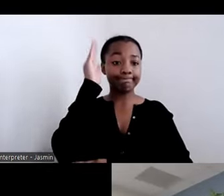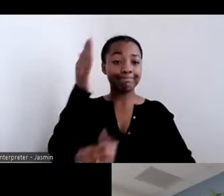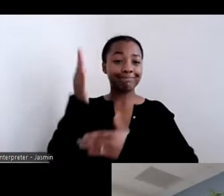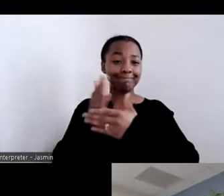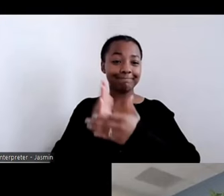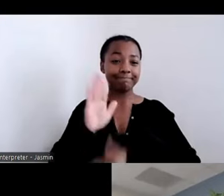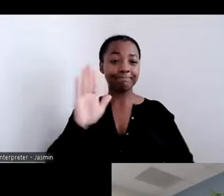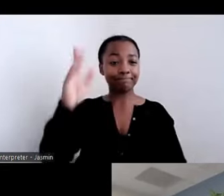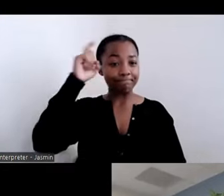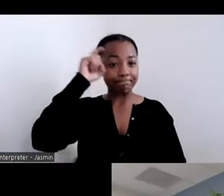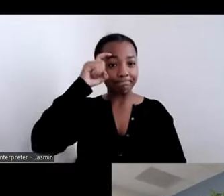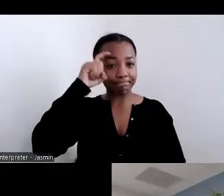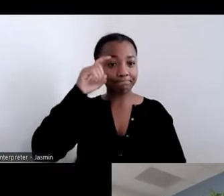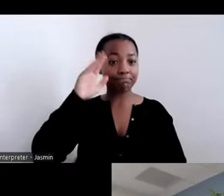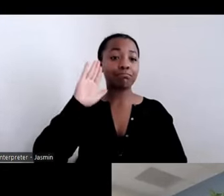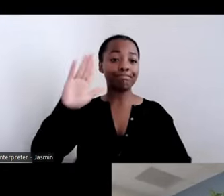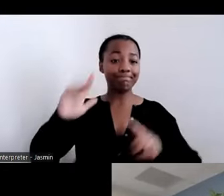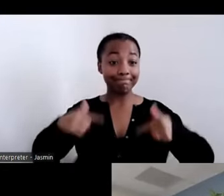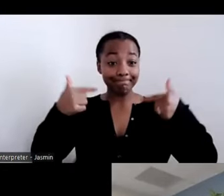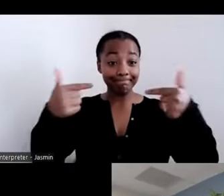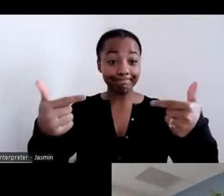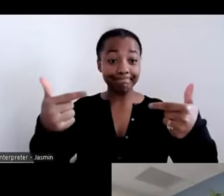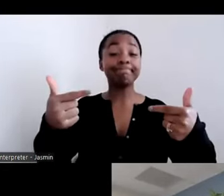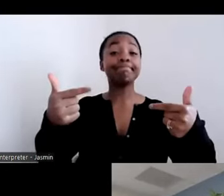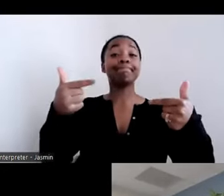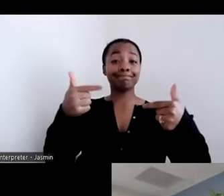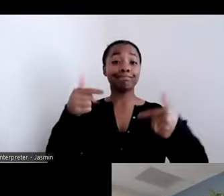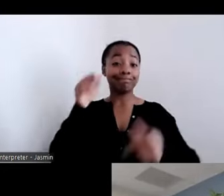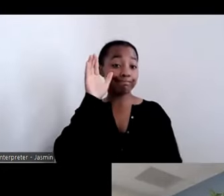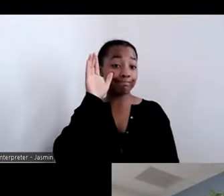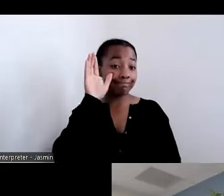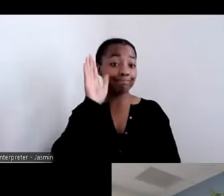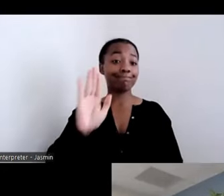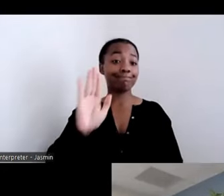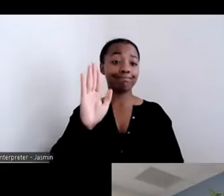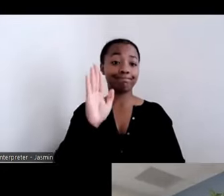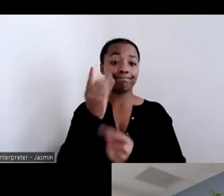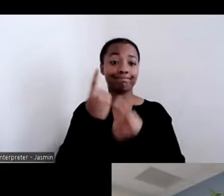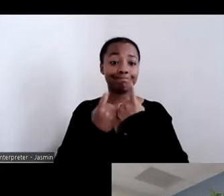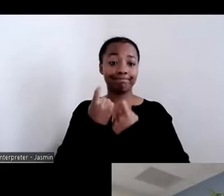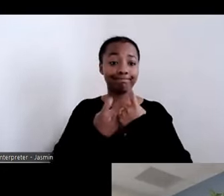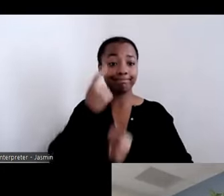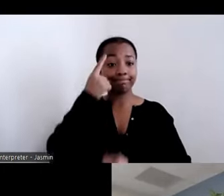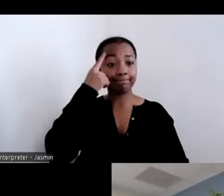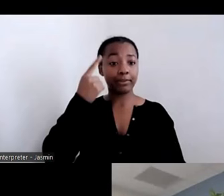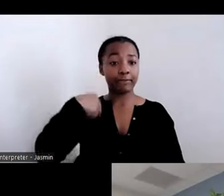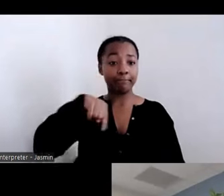turn it over to you all, hearing what your questions are for the panelists. Kim is also